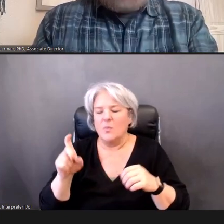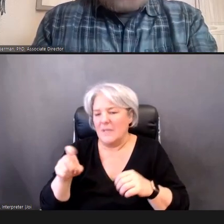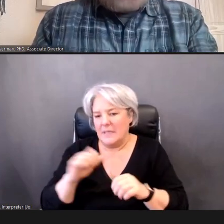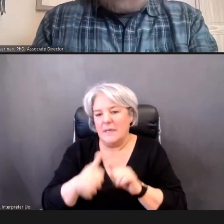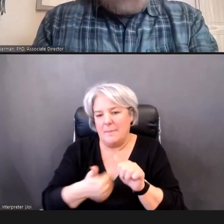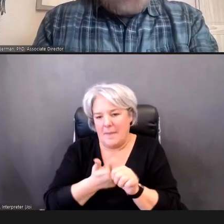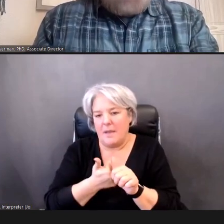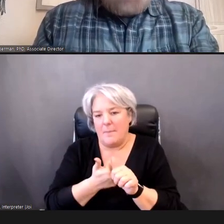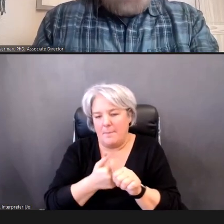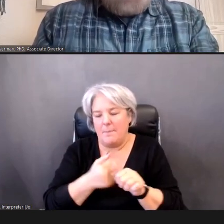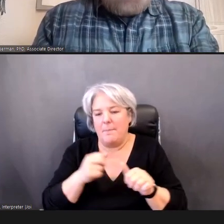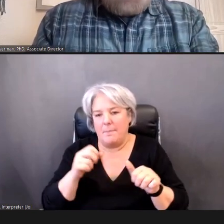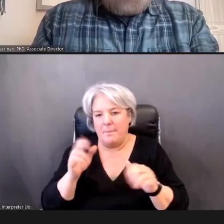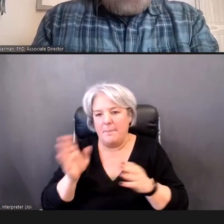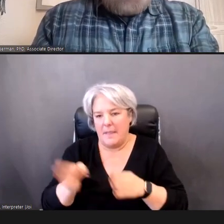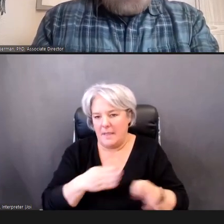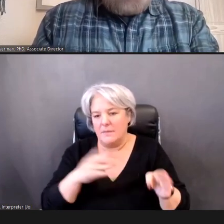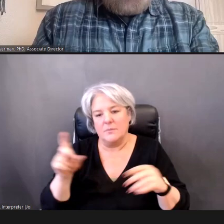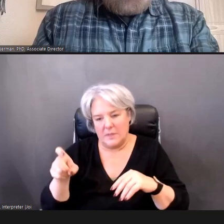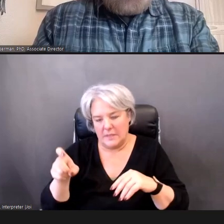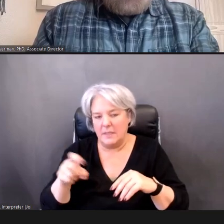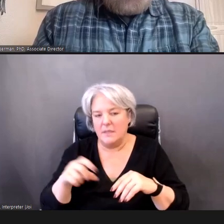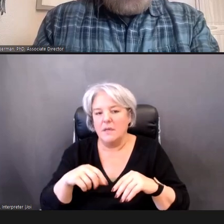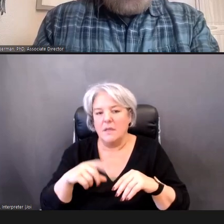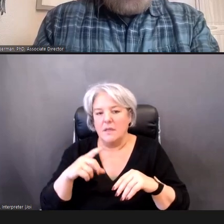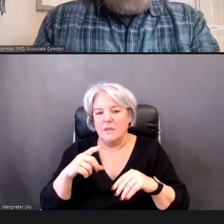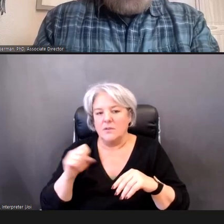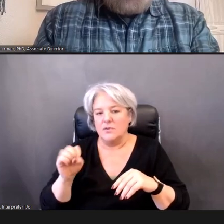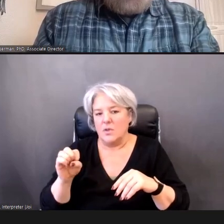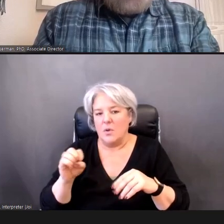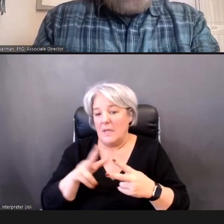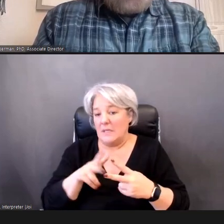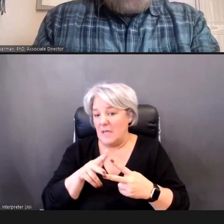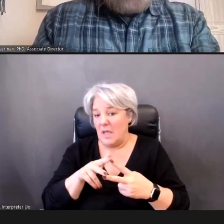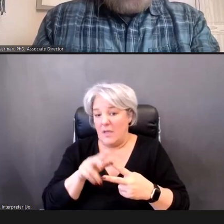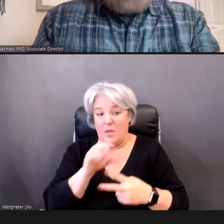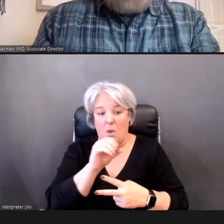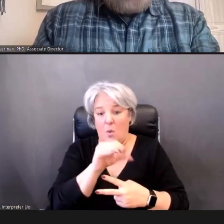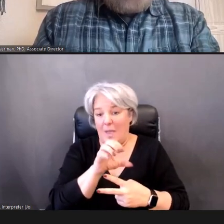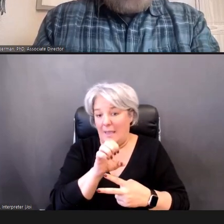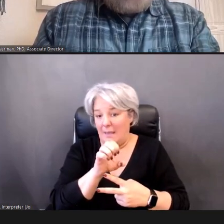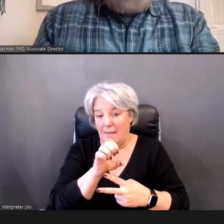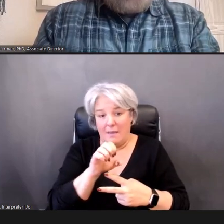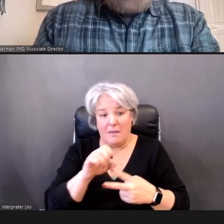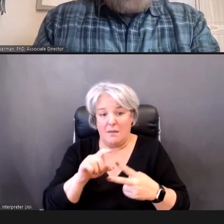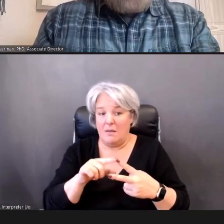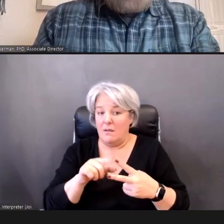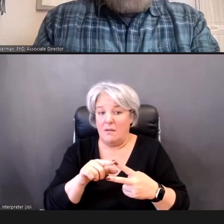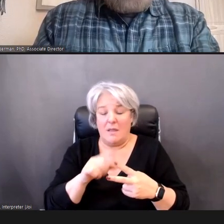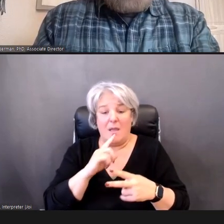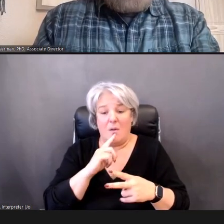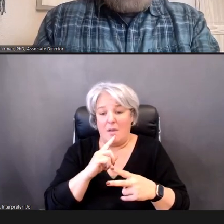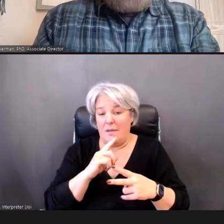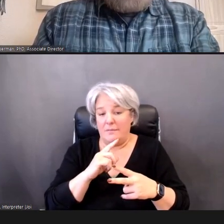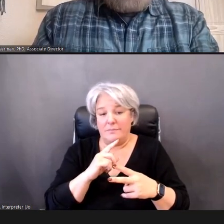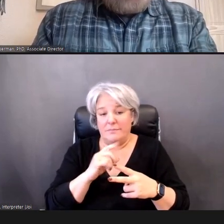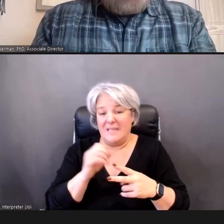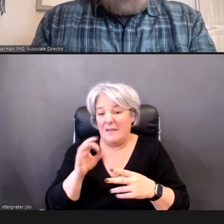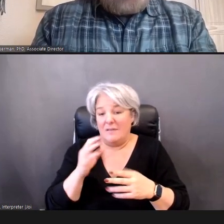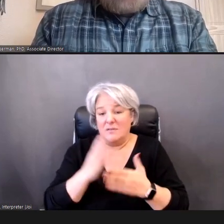And so that either includes OAE, in this case, you've got barriers to obtaining it so then a --